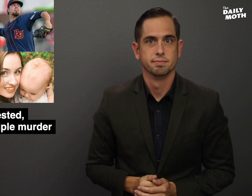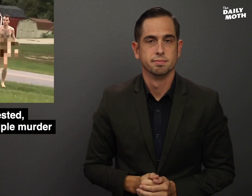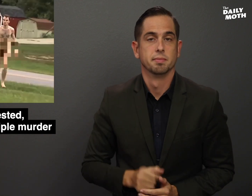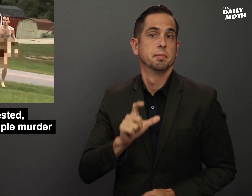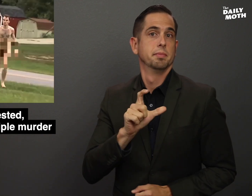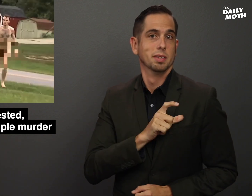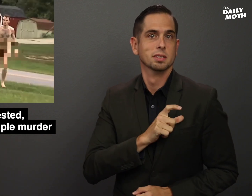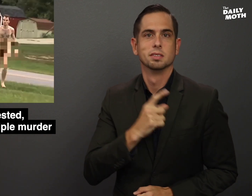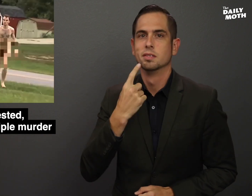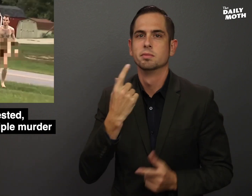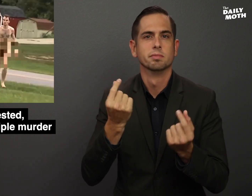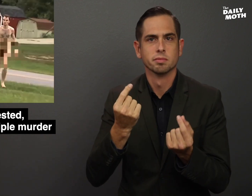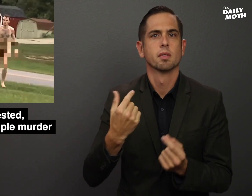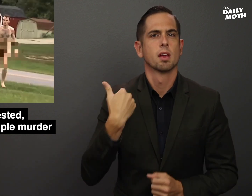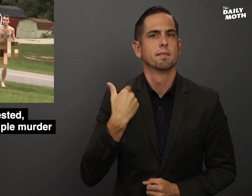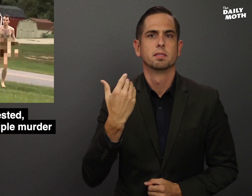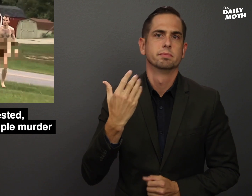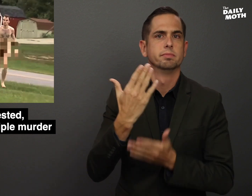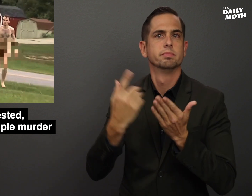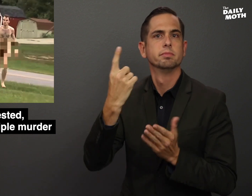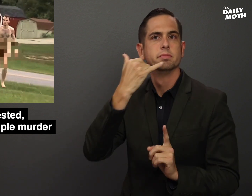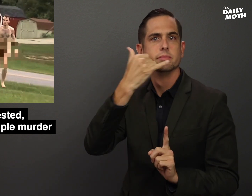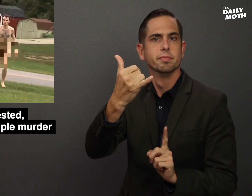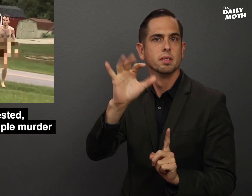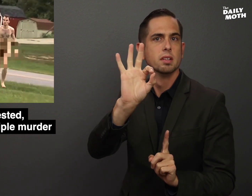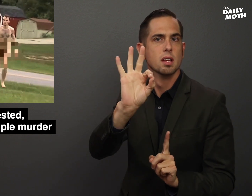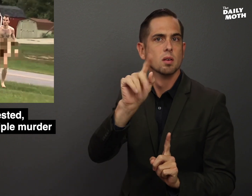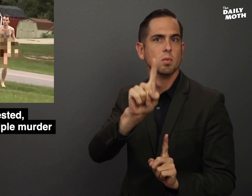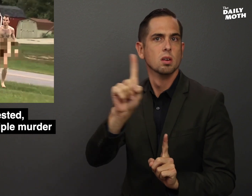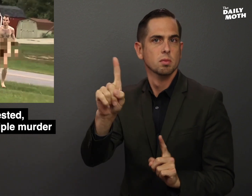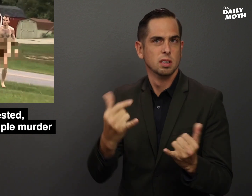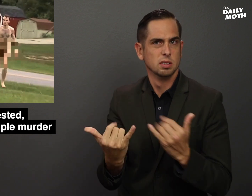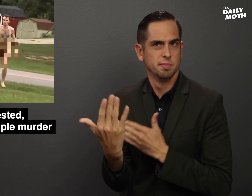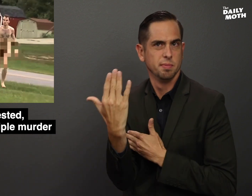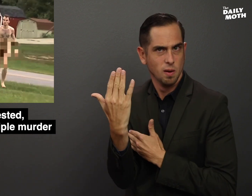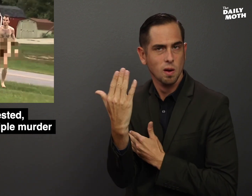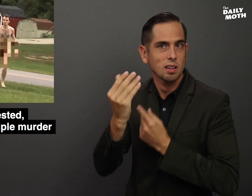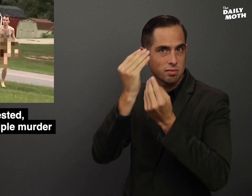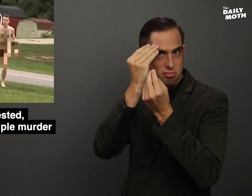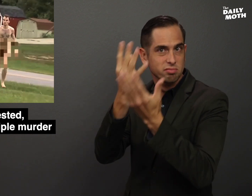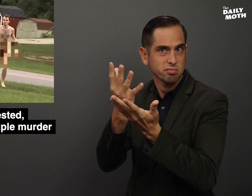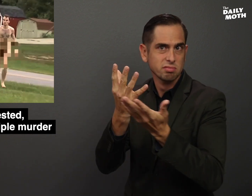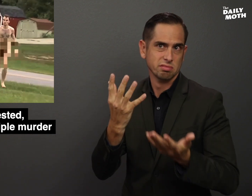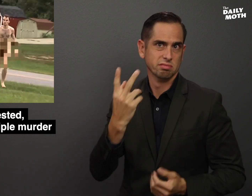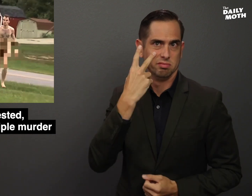Police said there was a 911 call this morning with a report that